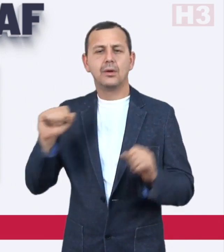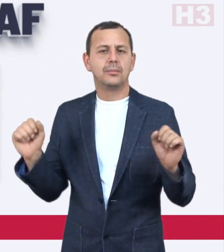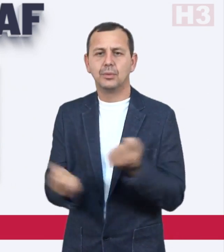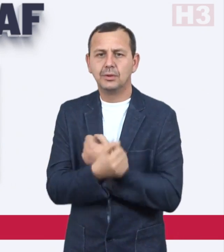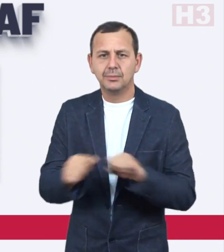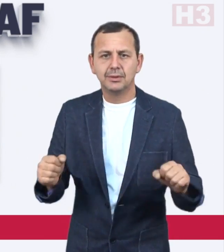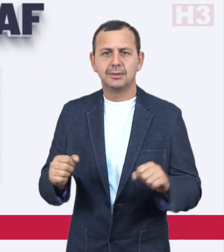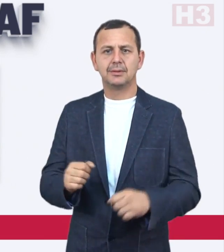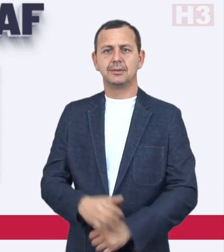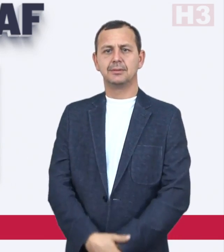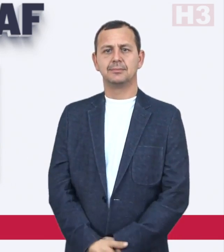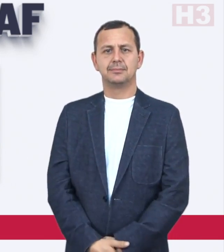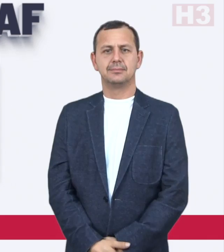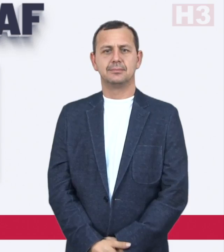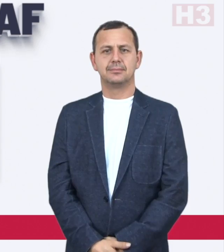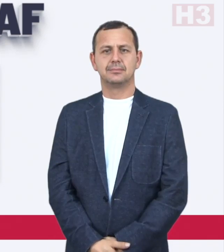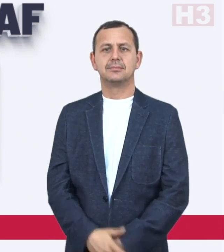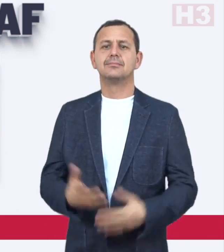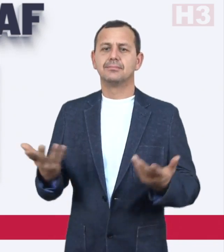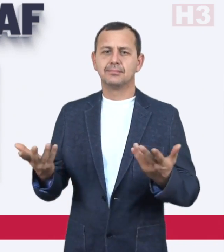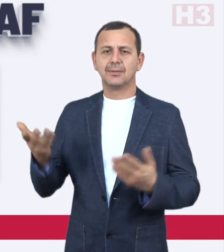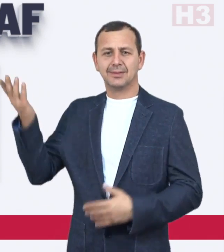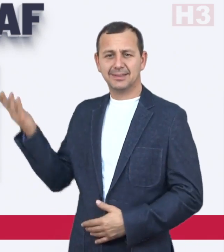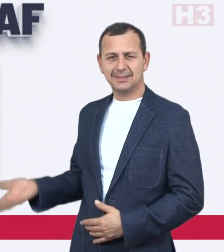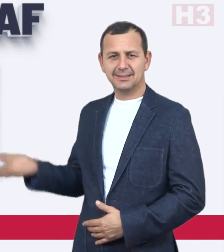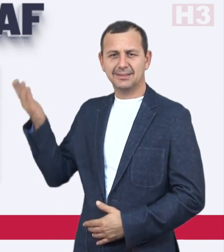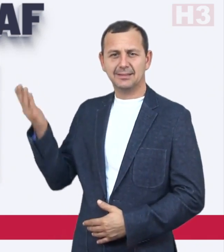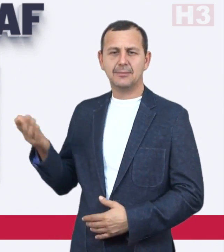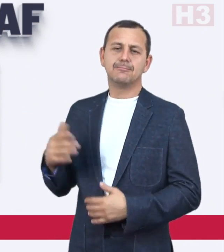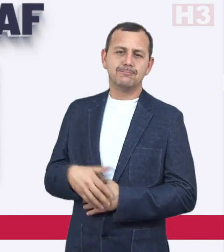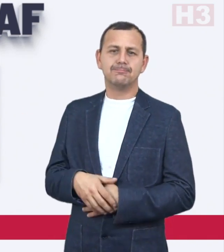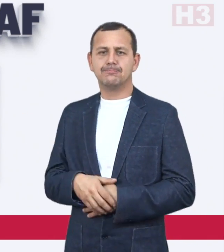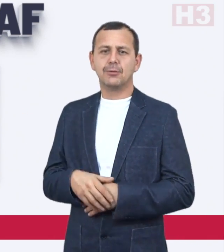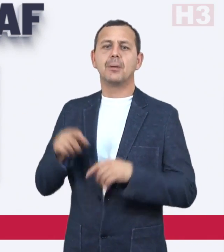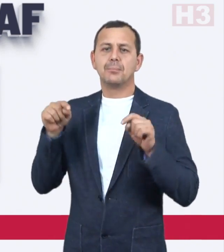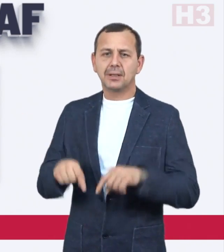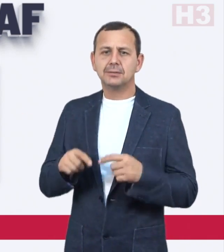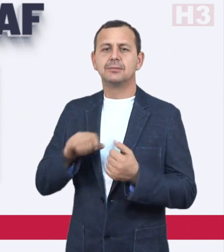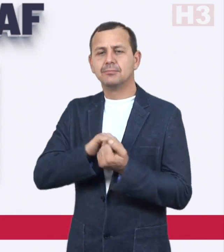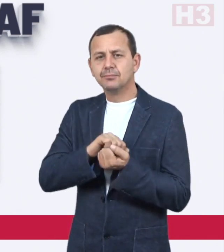because “he can’t hear the referee’s whistle.” Virender